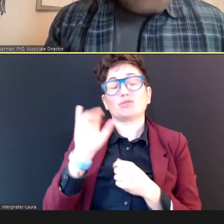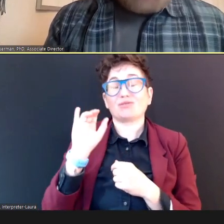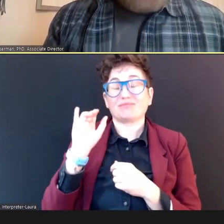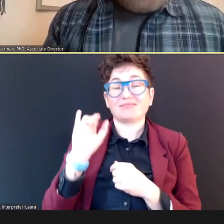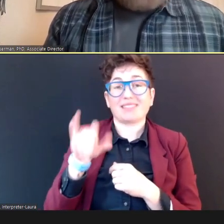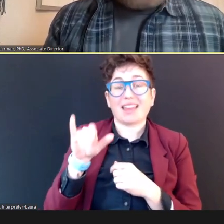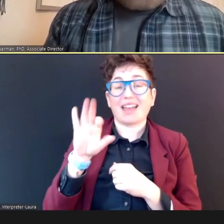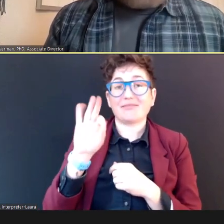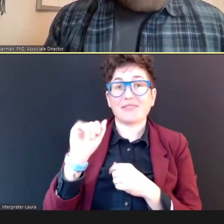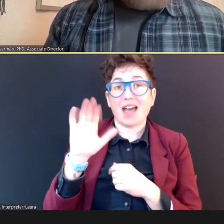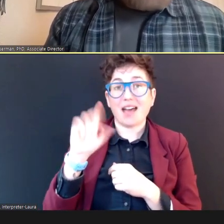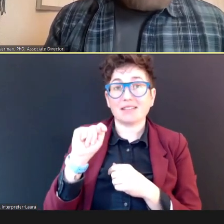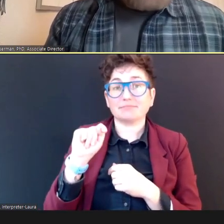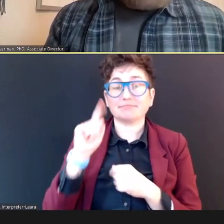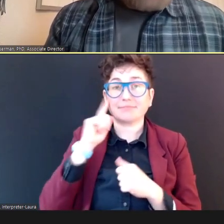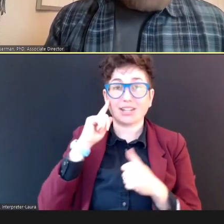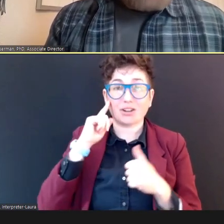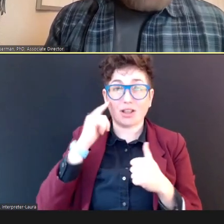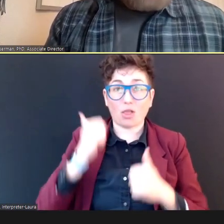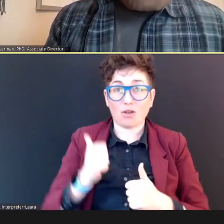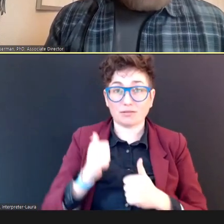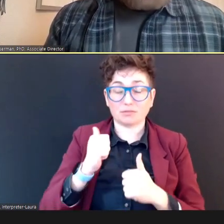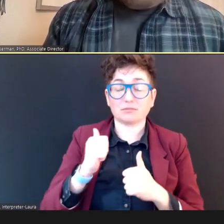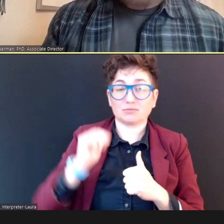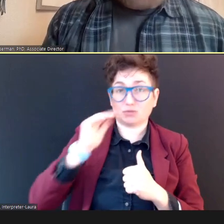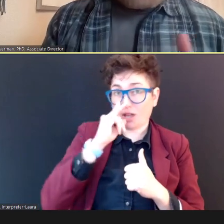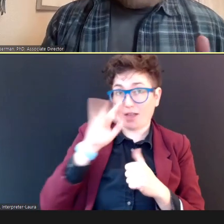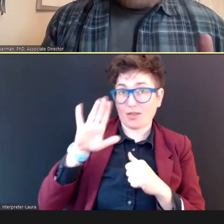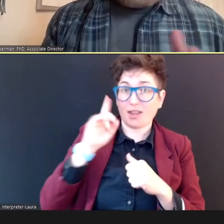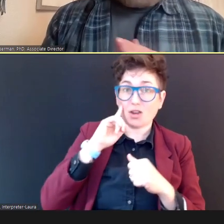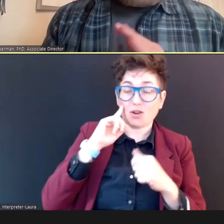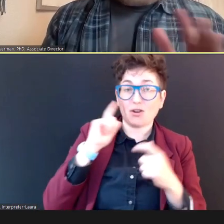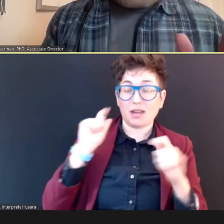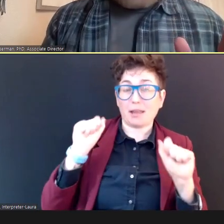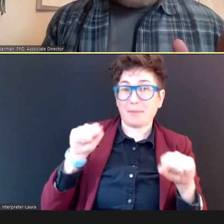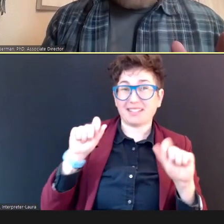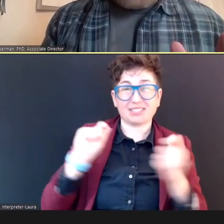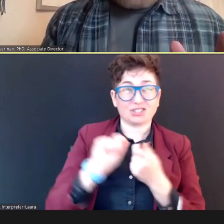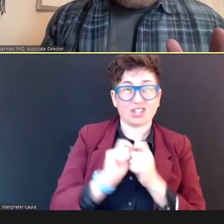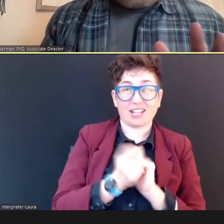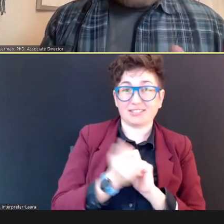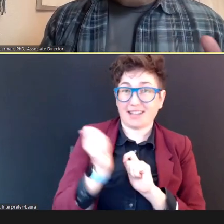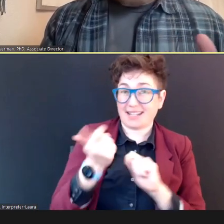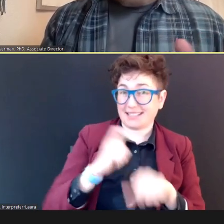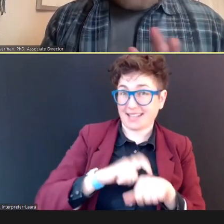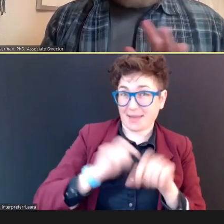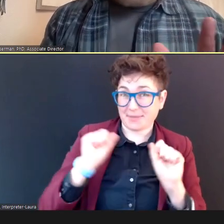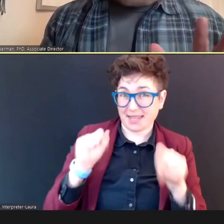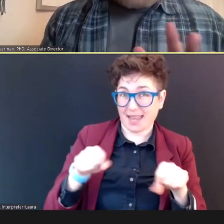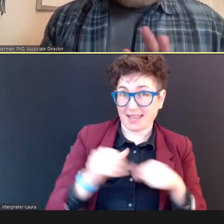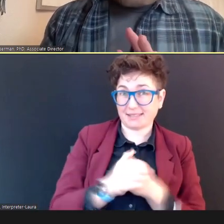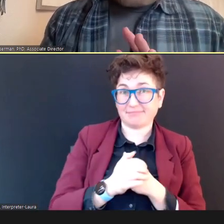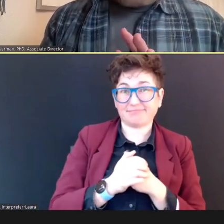At any time. Often without us ever recognizing it.